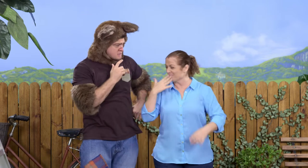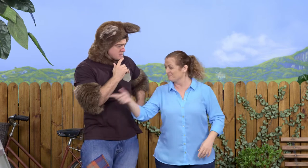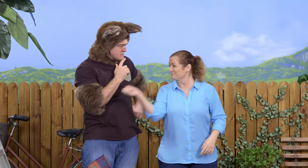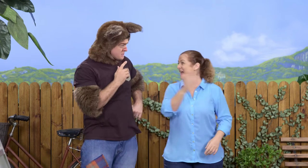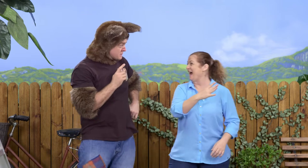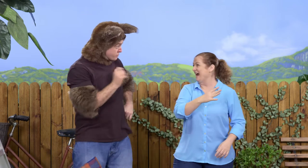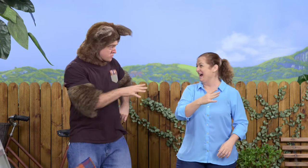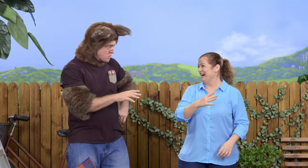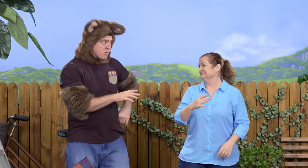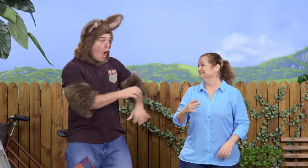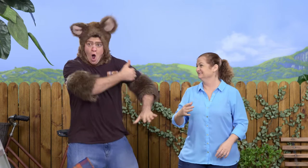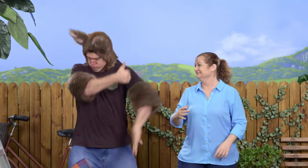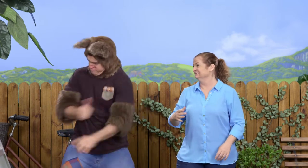Please, put the ladder back now. Quickly.